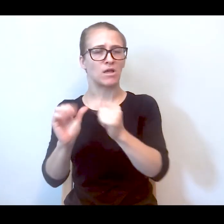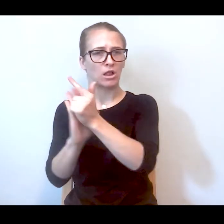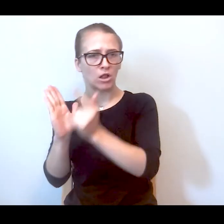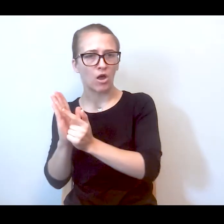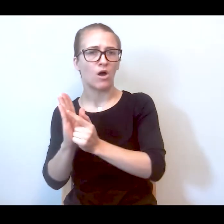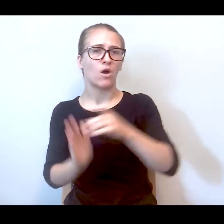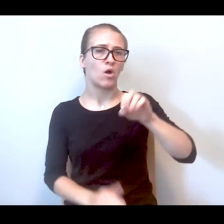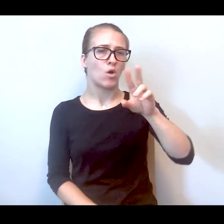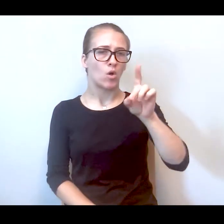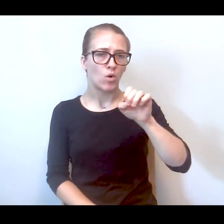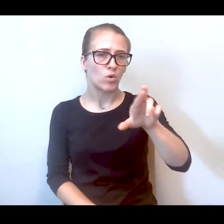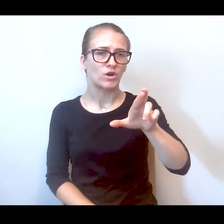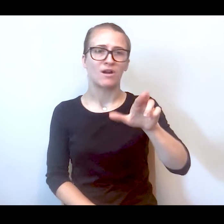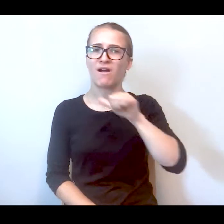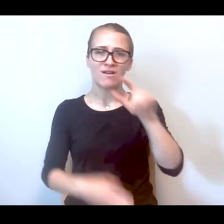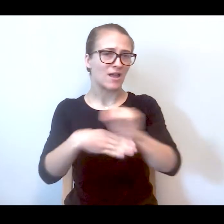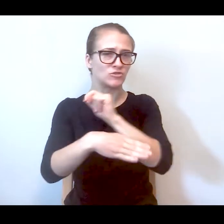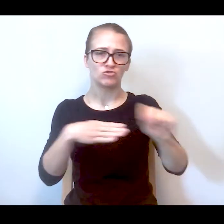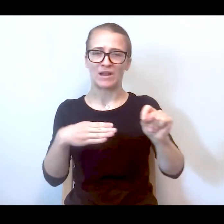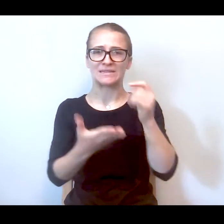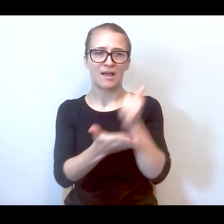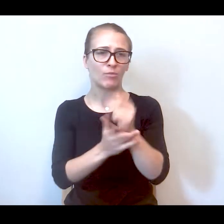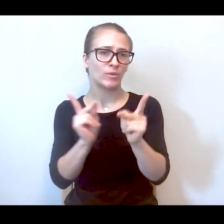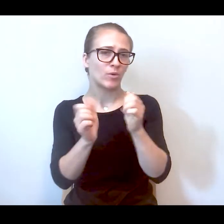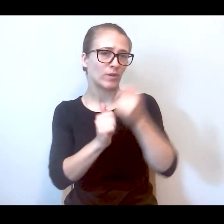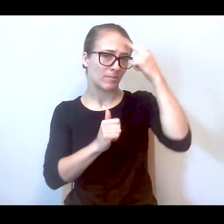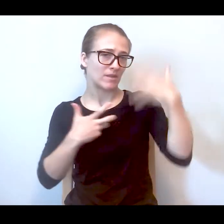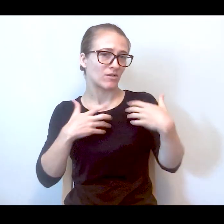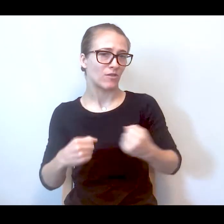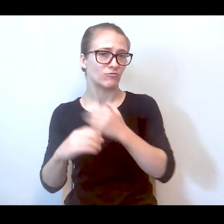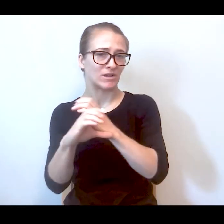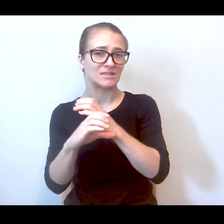trying to uphold law and order are not patterned